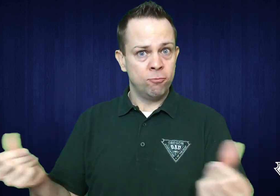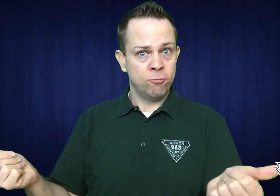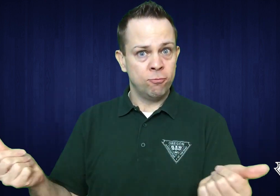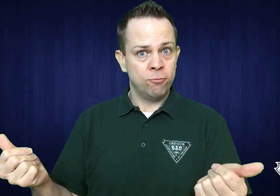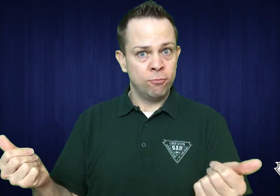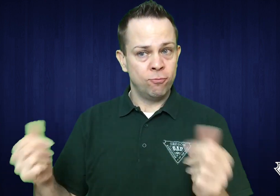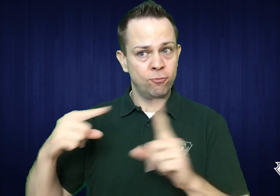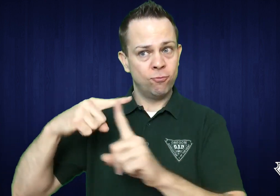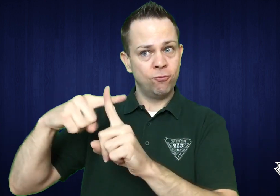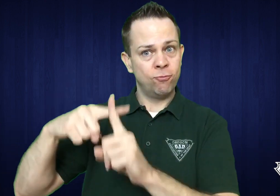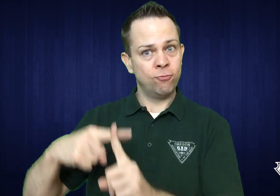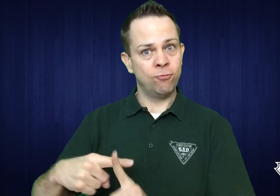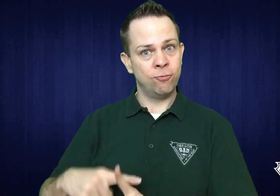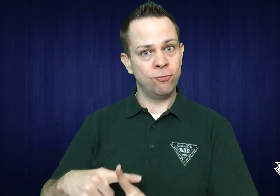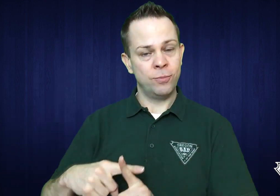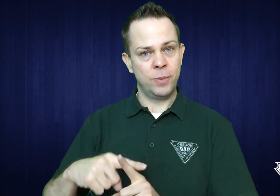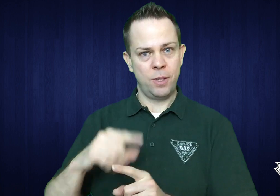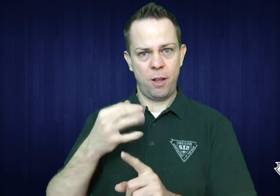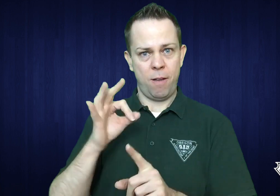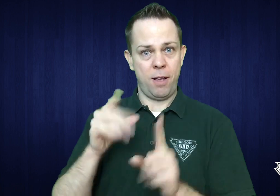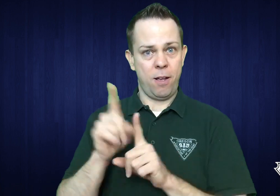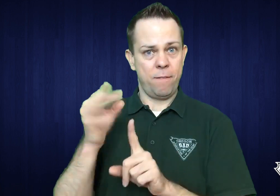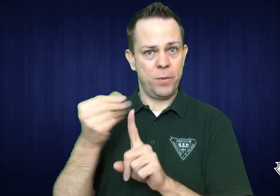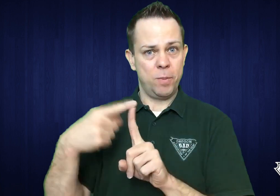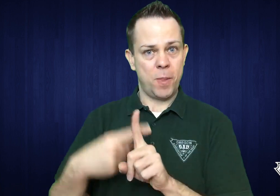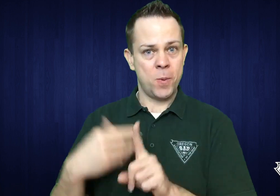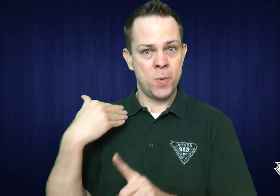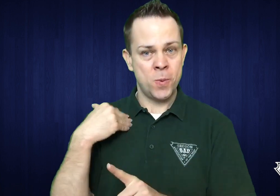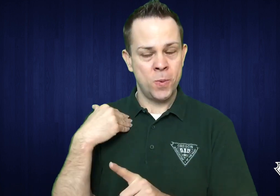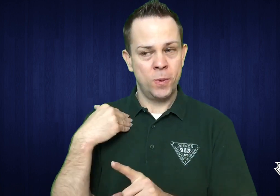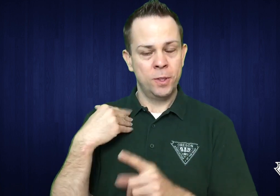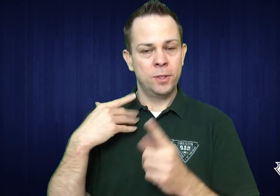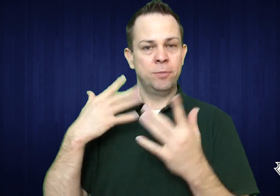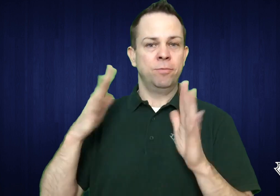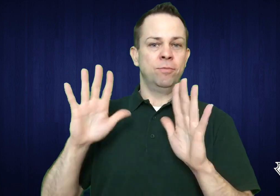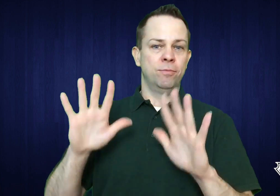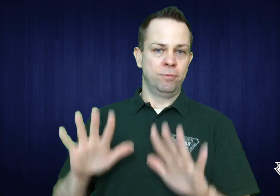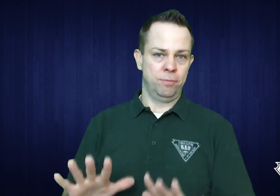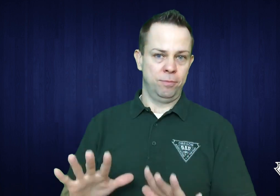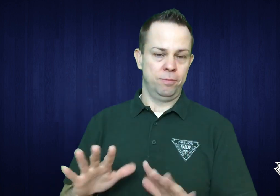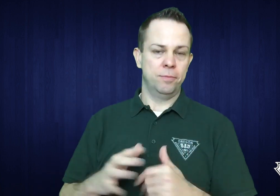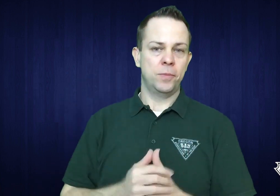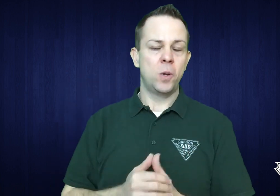So far it has been all positive since a few months ago.